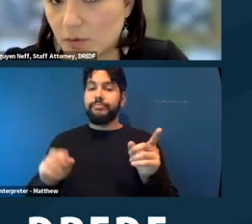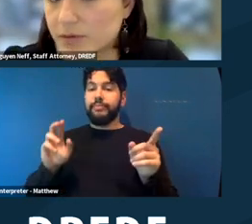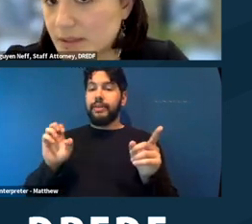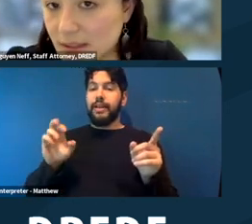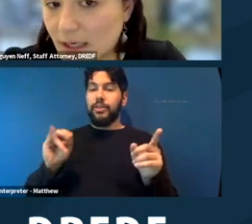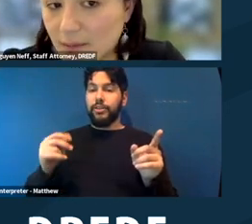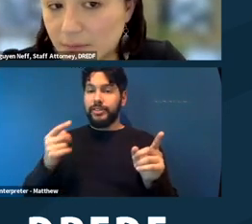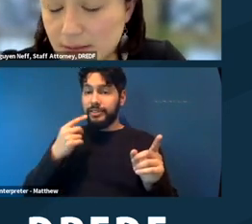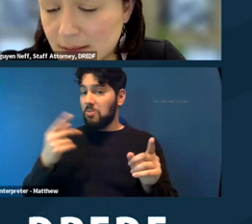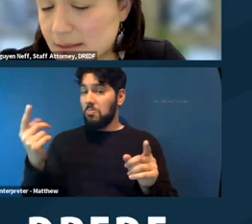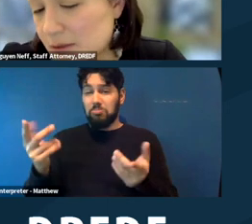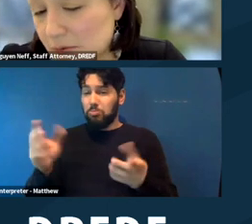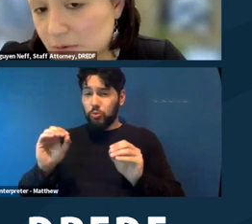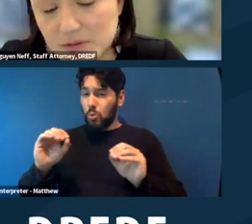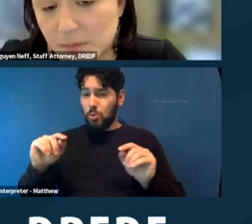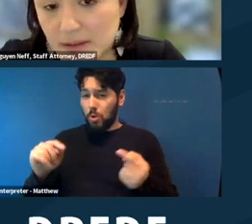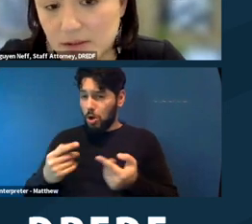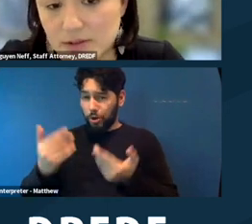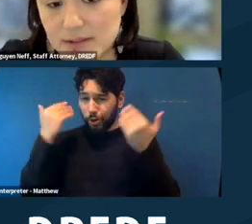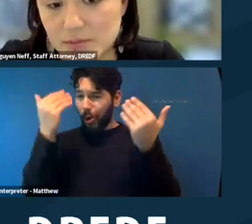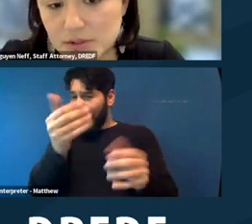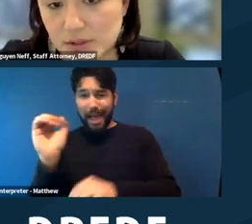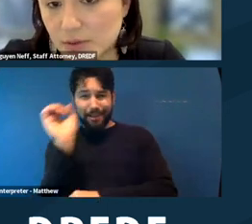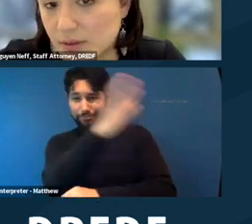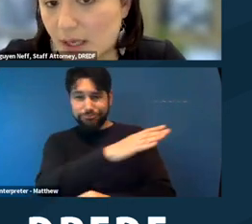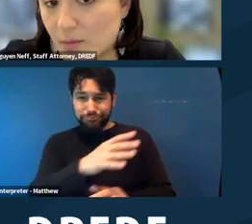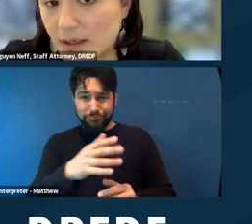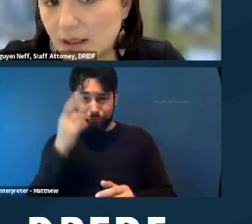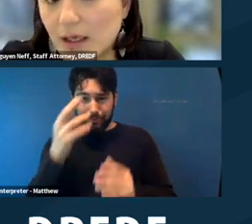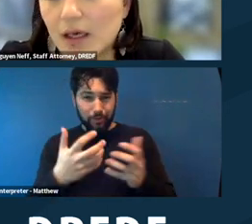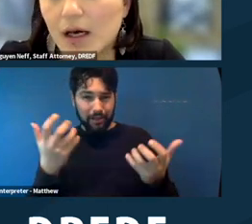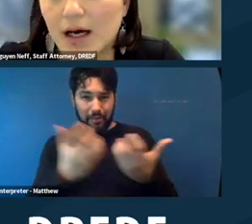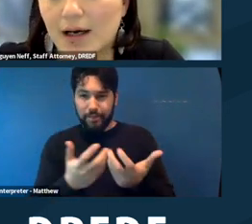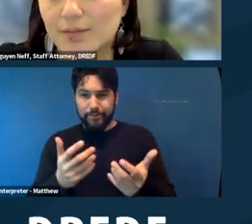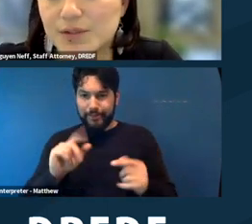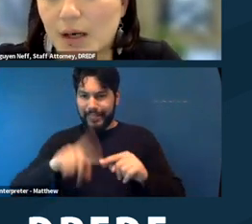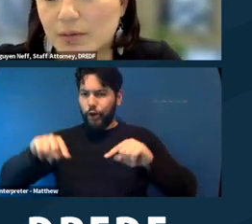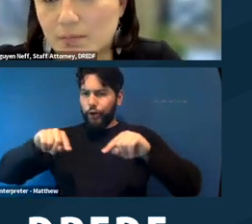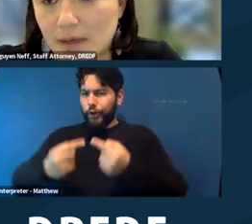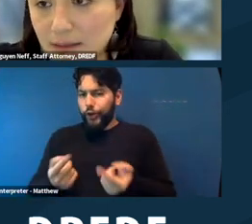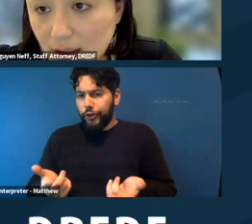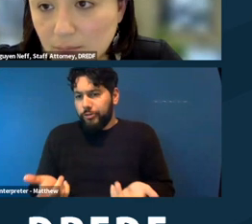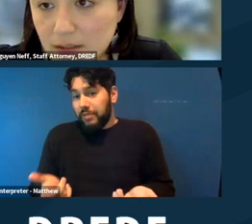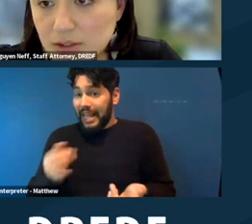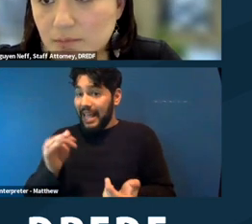worst thing that could happen is that they say no or don't respond, and then you're in the same position that you were in anyway. So I would make that accommodation,